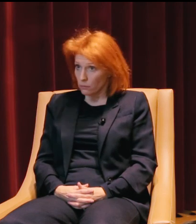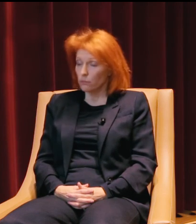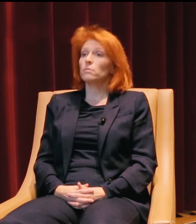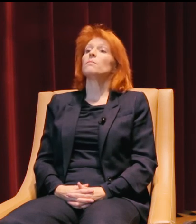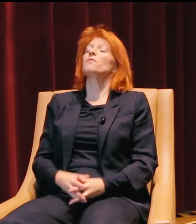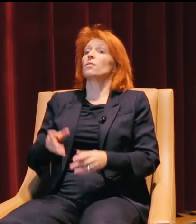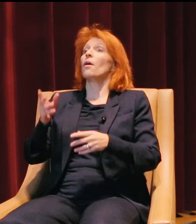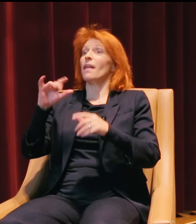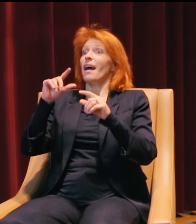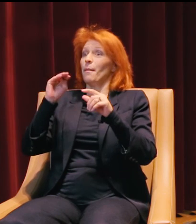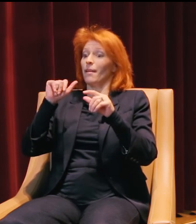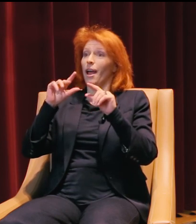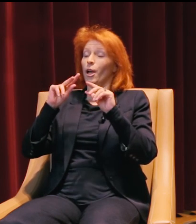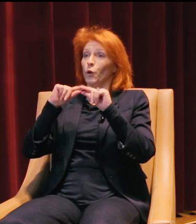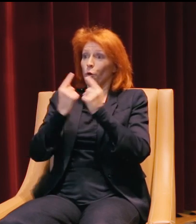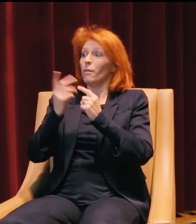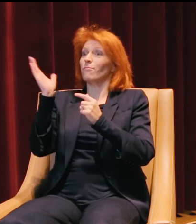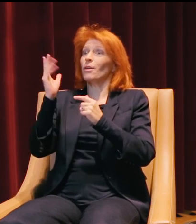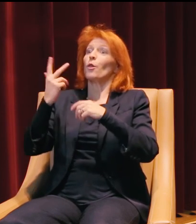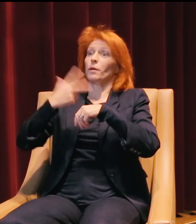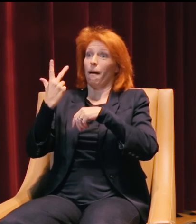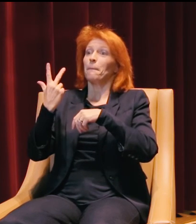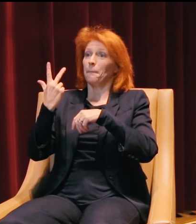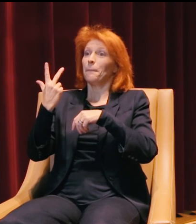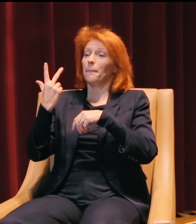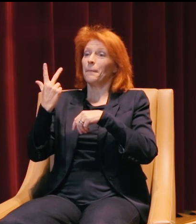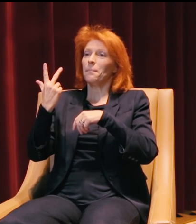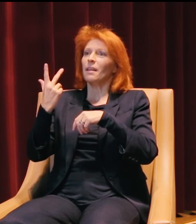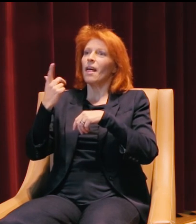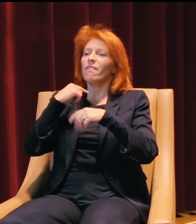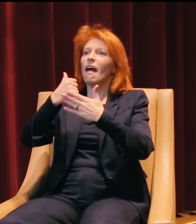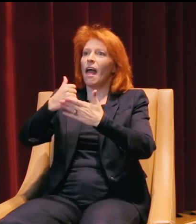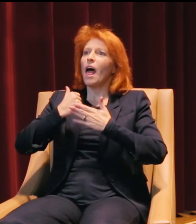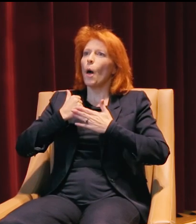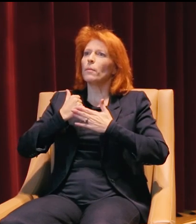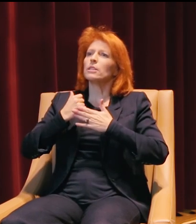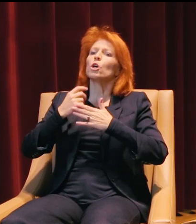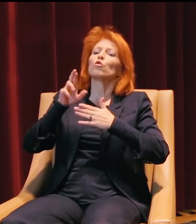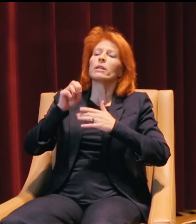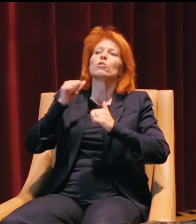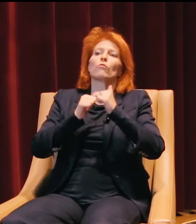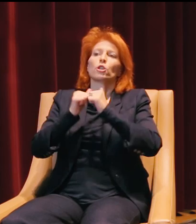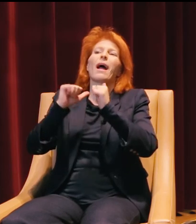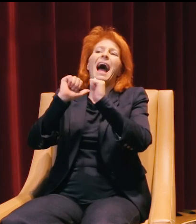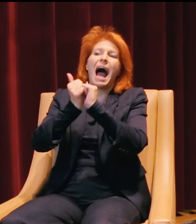I've pitched to the MBA group three times in total, and they helped us kinda restructure the way we should present the pitch,